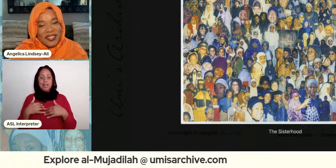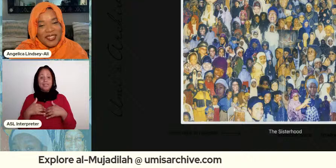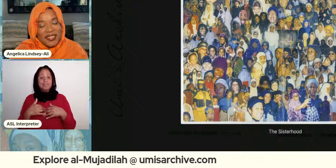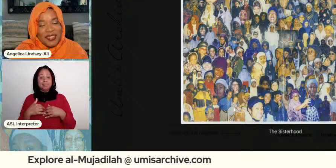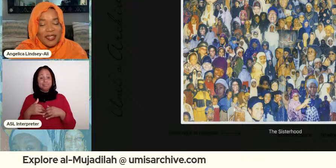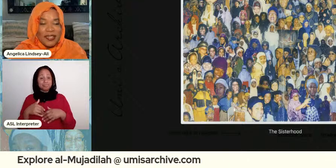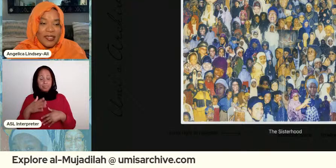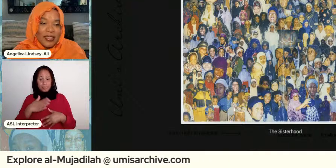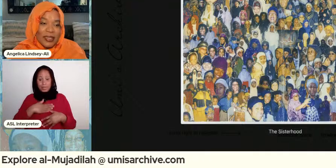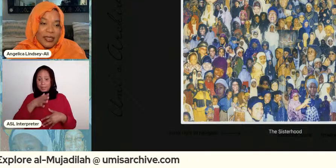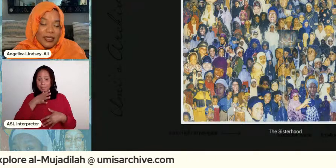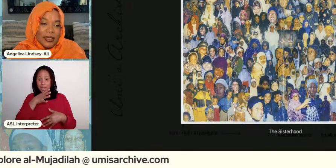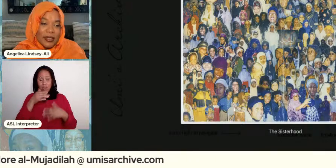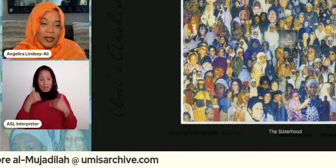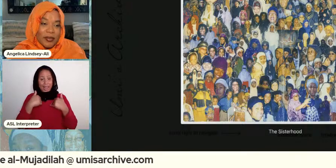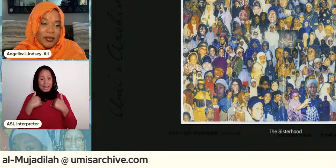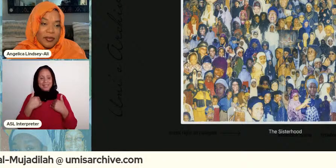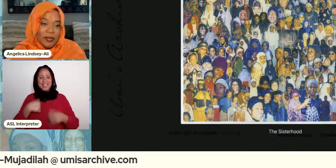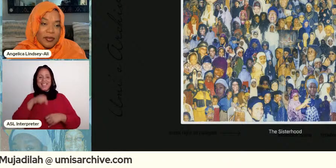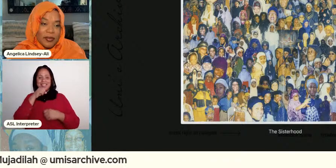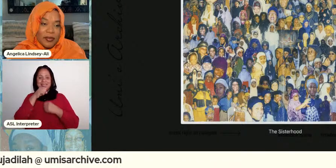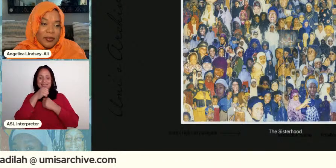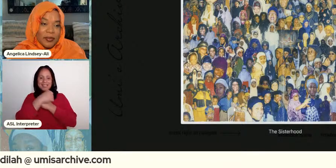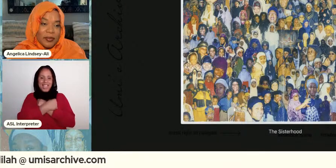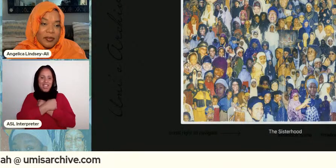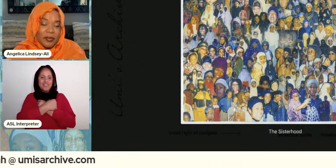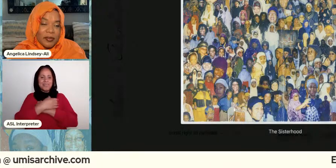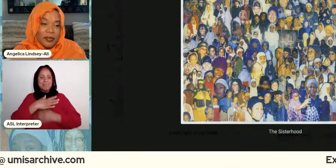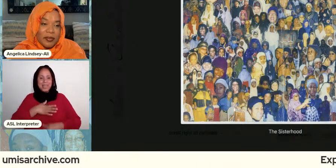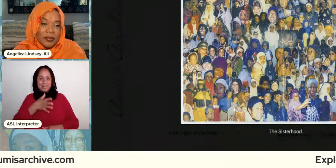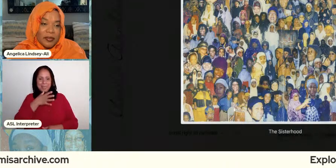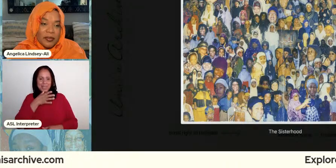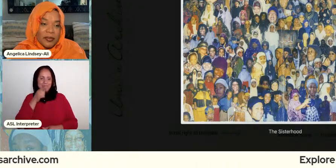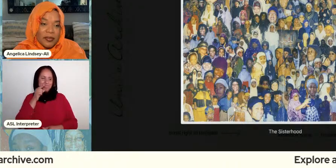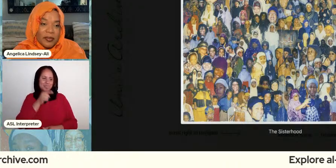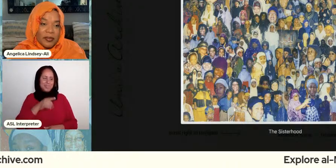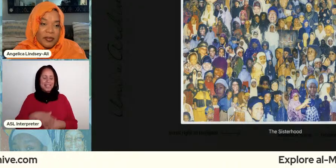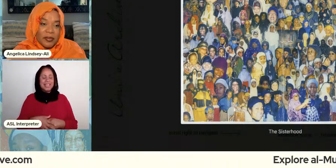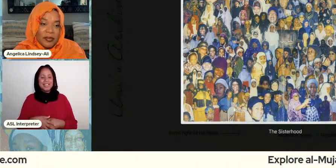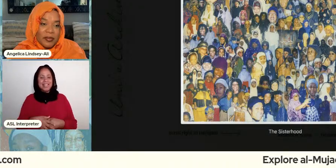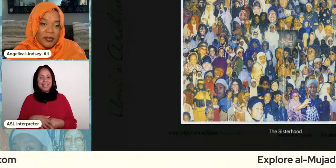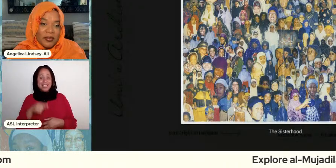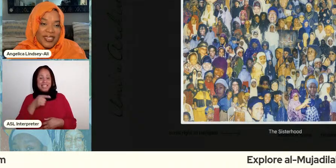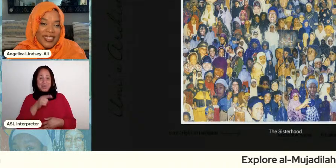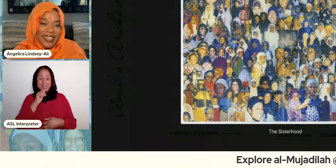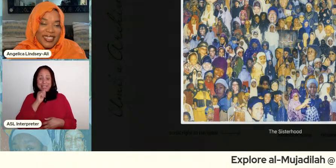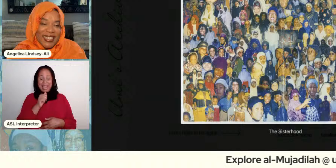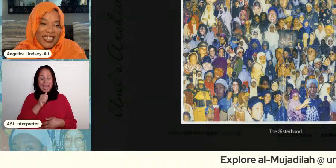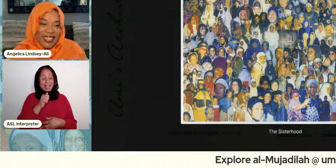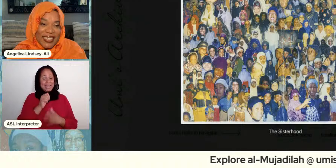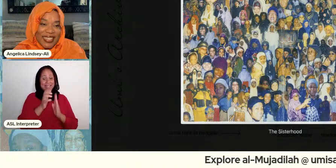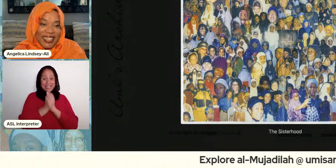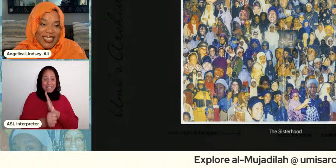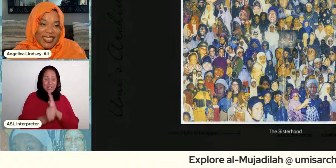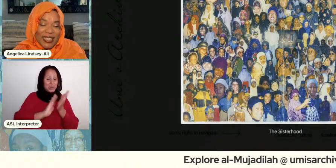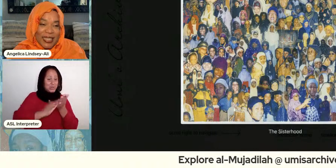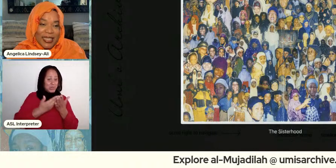have it because i love my mother she was not like i said she won betty crocker she want one she she